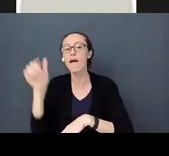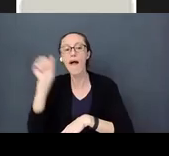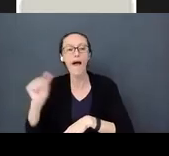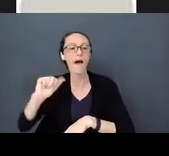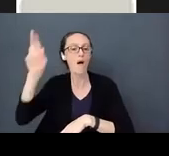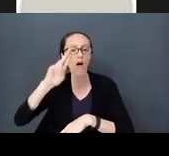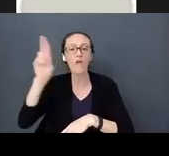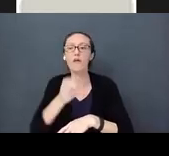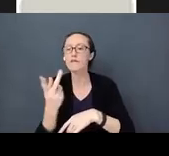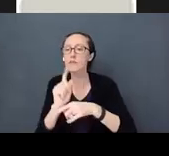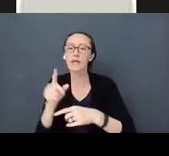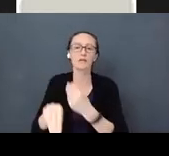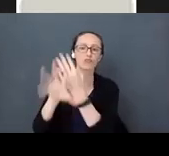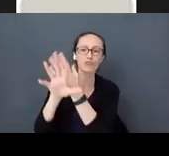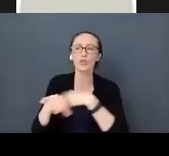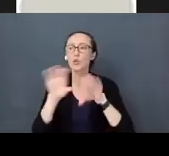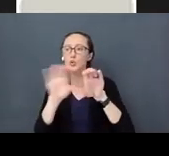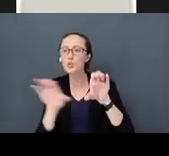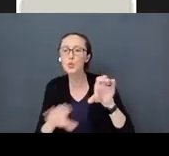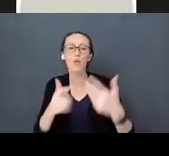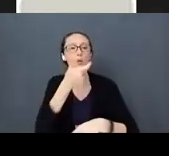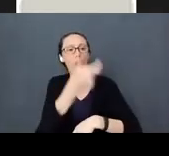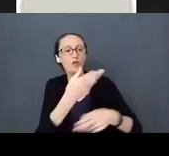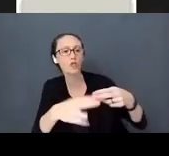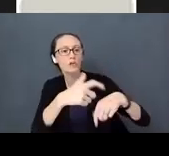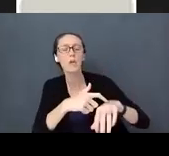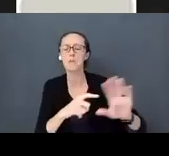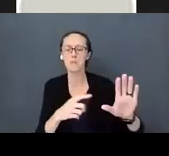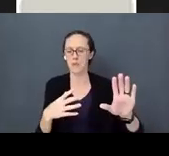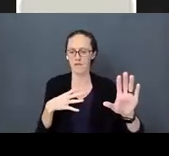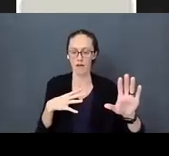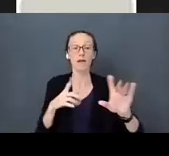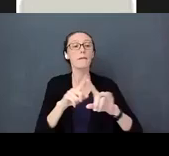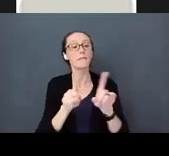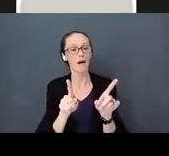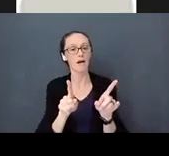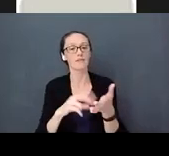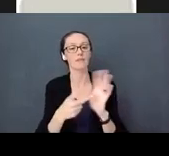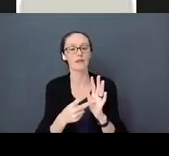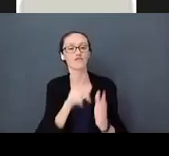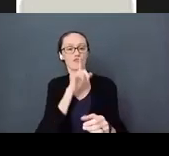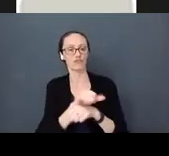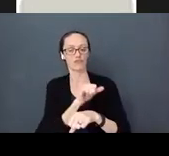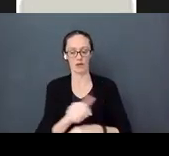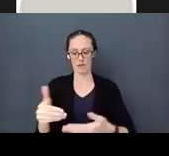screen or watch a screen for a period of time. What it means is that to grow their brain,